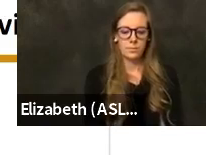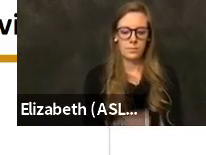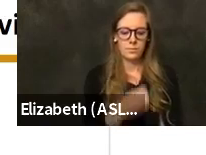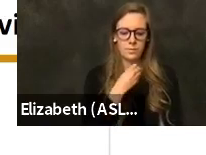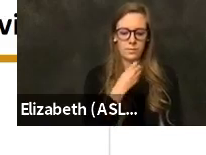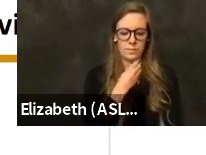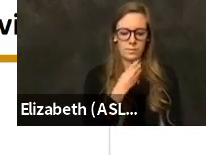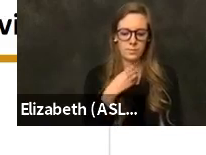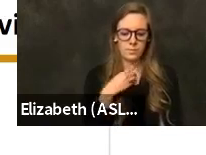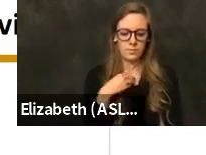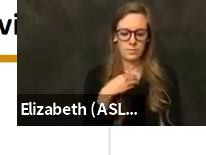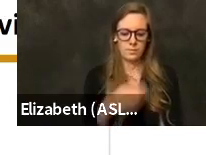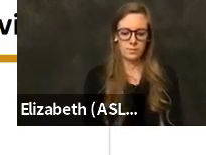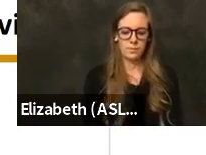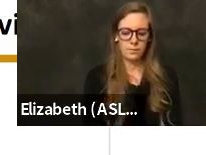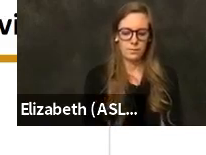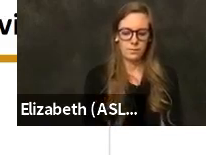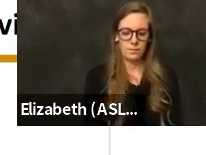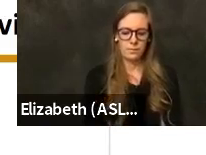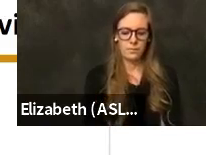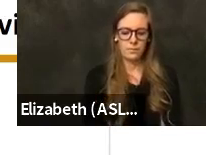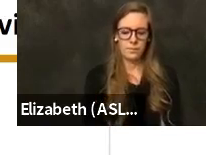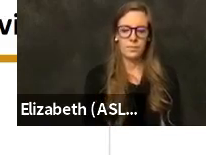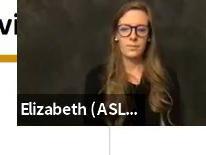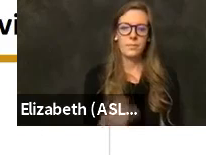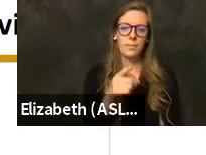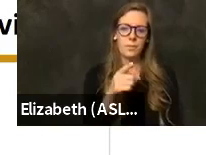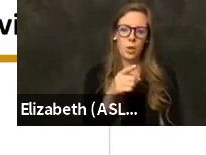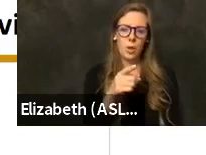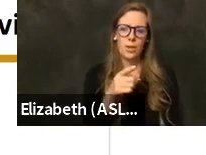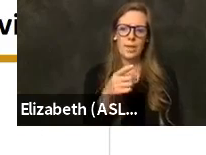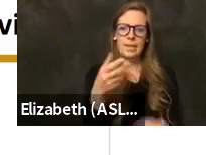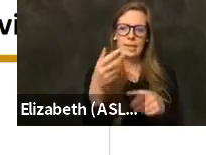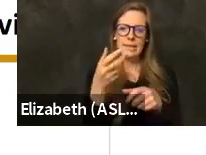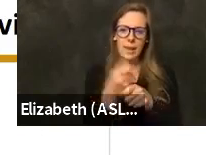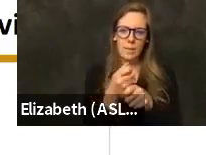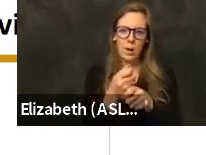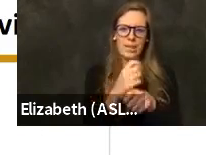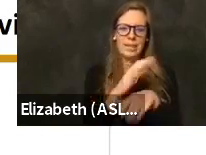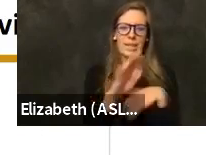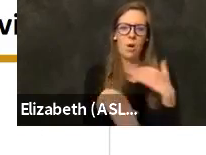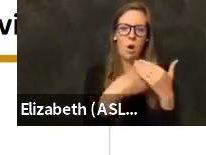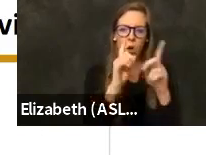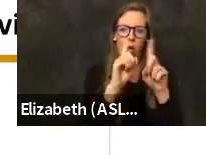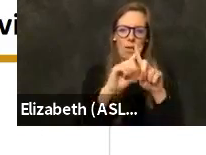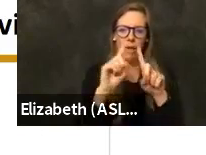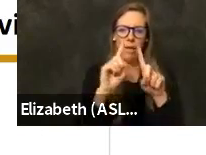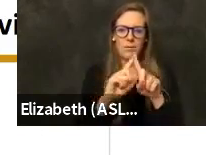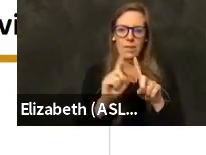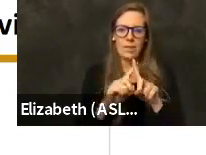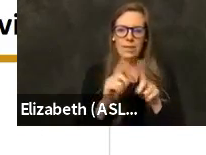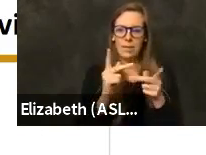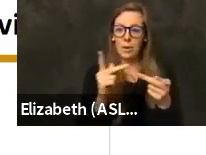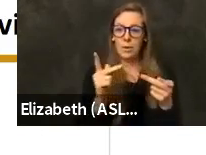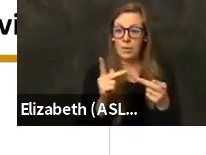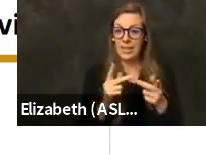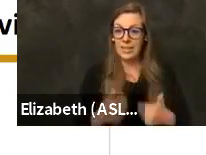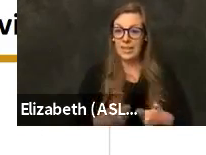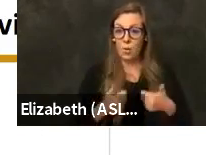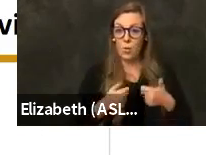So this slide is summarizing all the different places that Sonoma County residents go to get vaccinated,